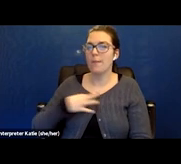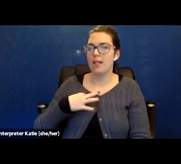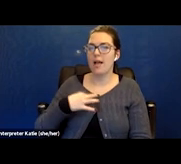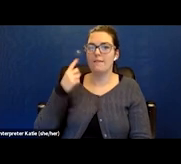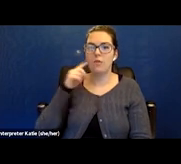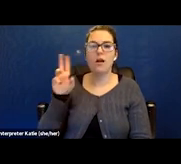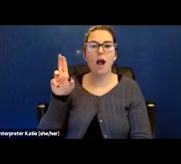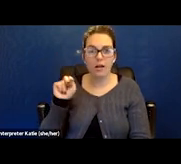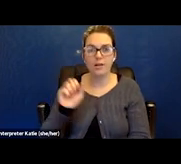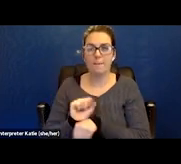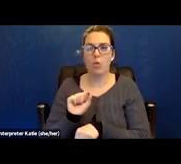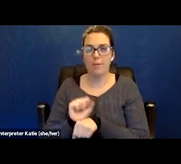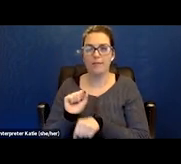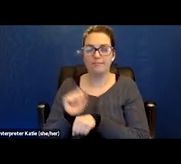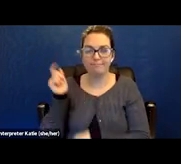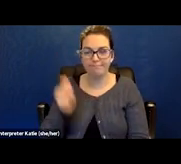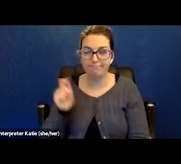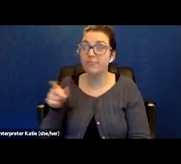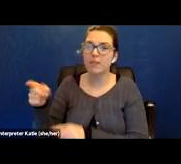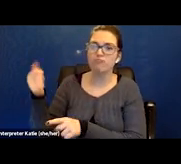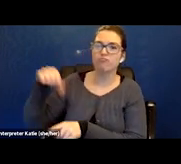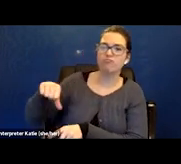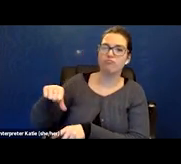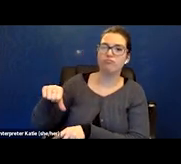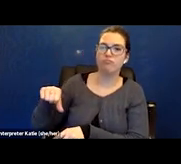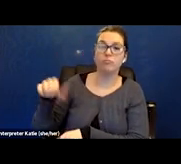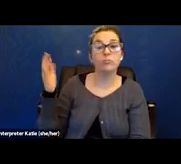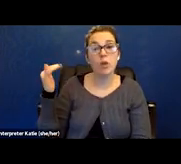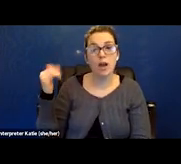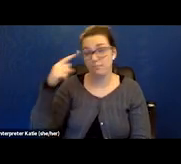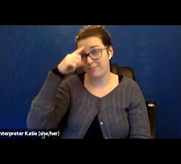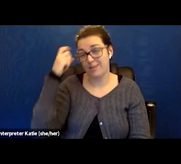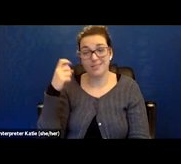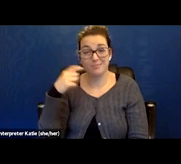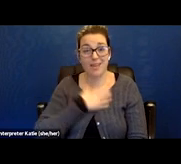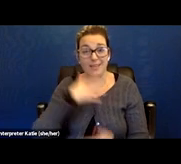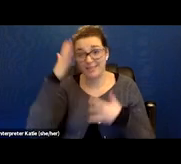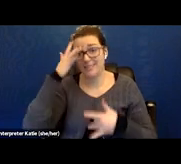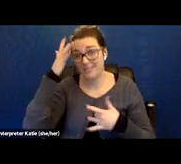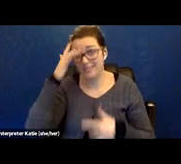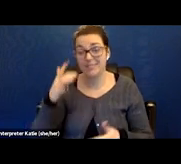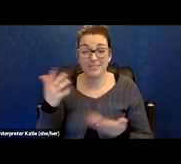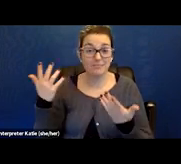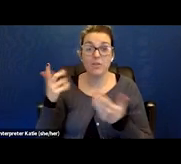and I was turned down for that because of my condition. They first said that I was granted unemployment